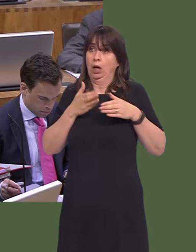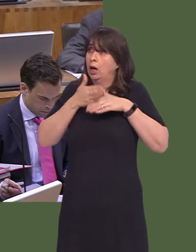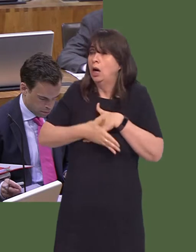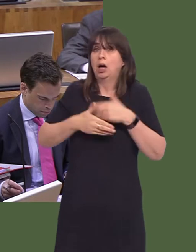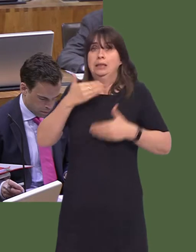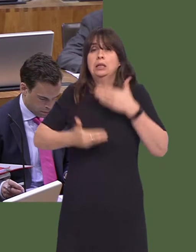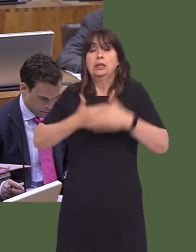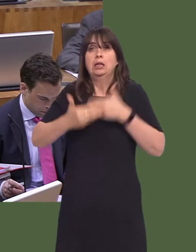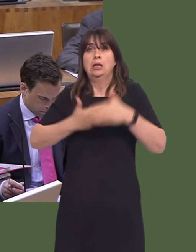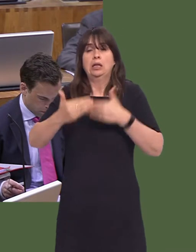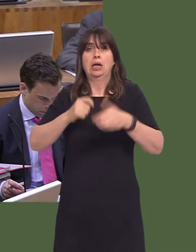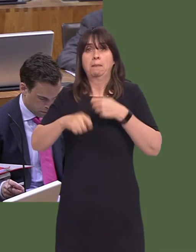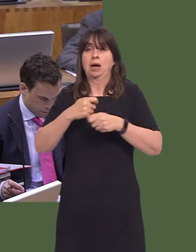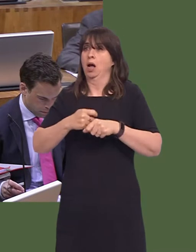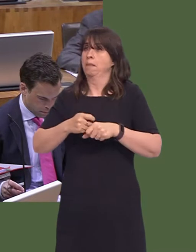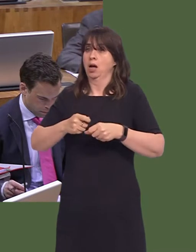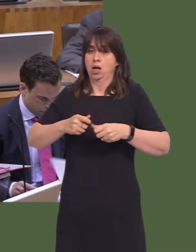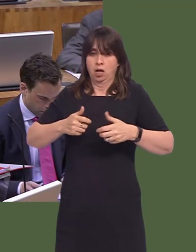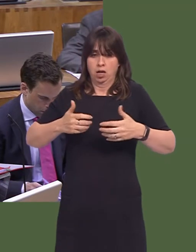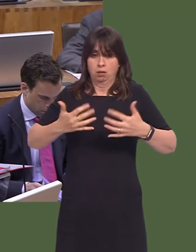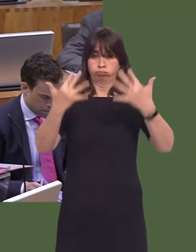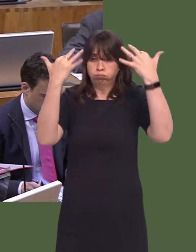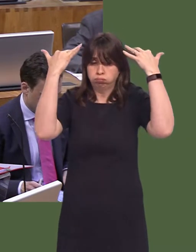in a position where they may not be able, in the future, to scrutinise in the way that